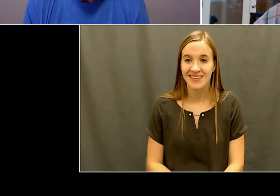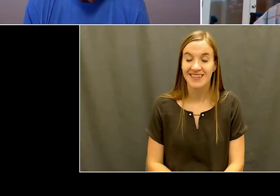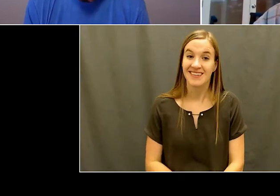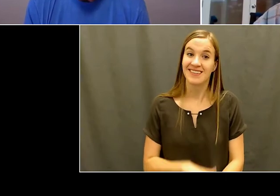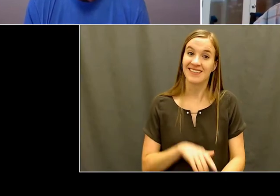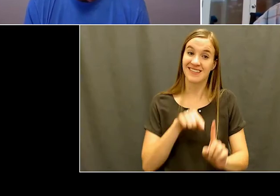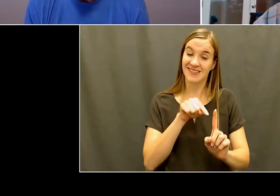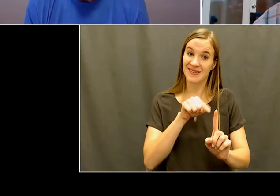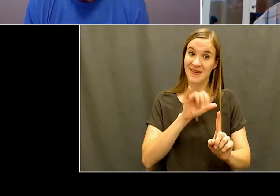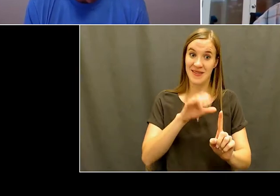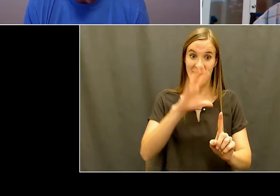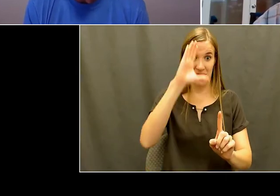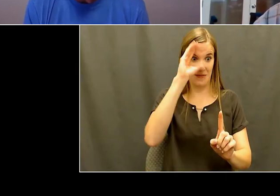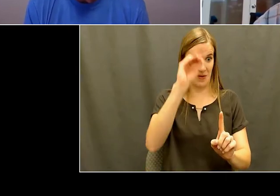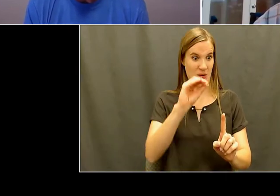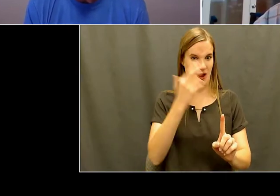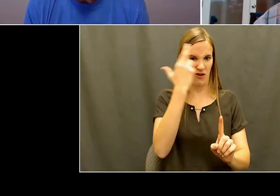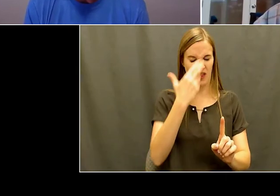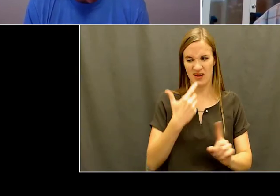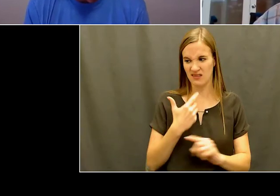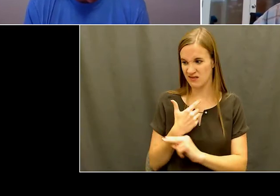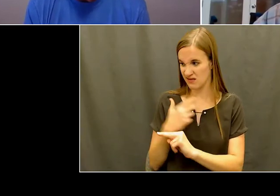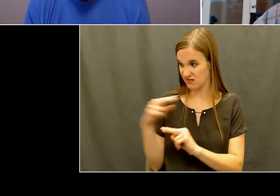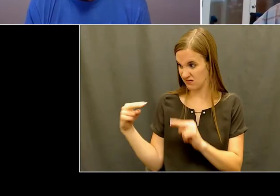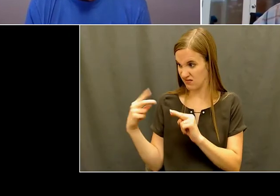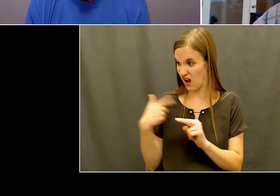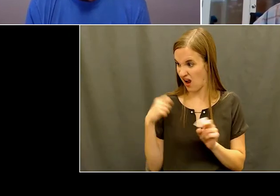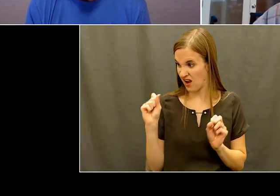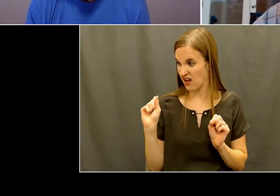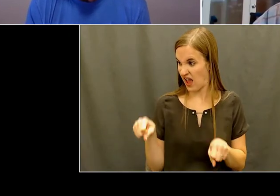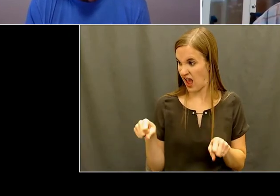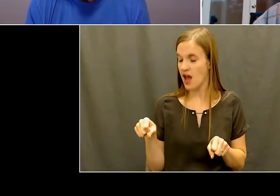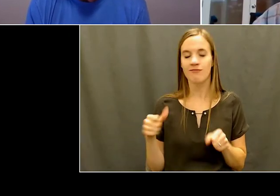it washes over on all of them. And I think the other piece